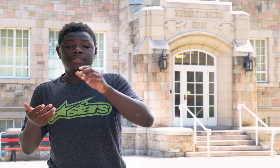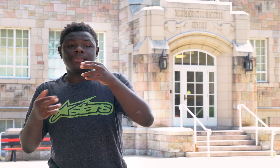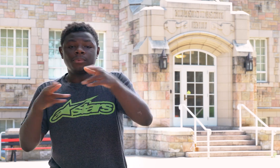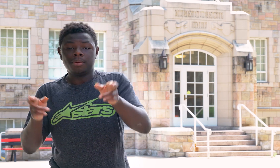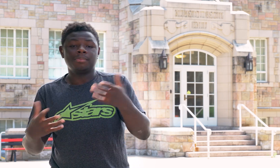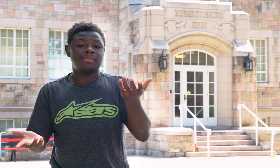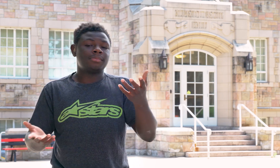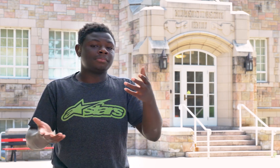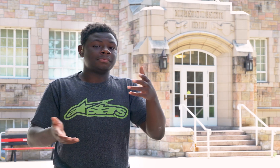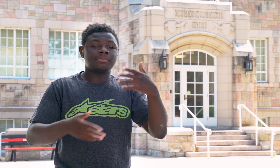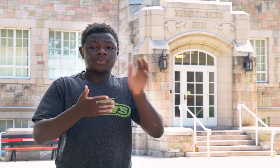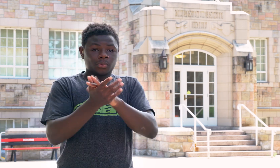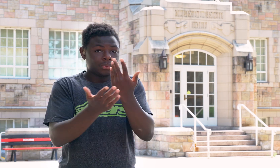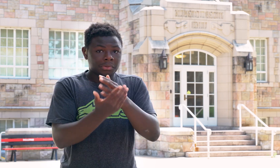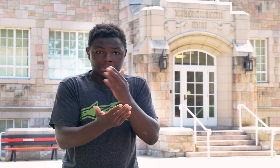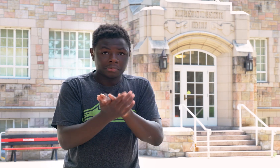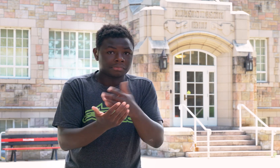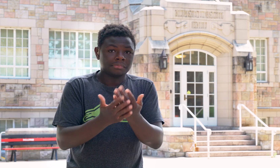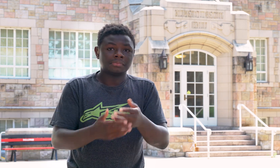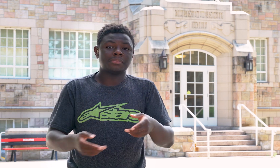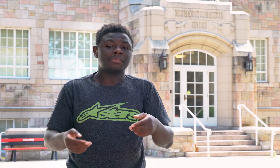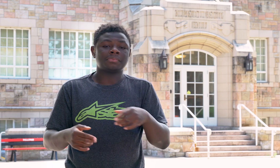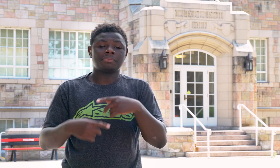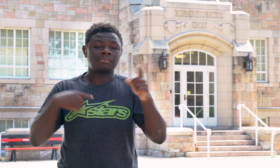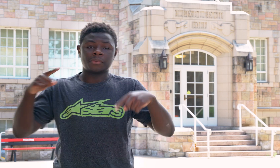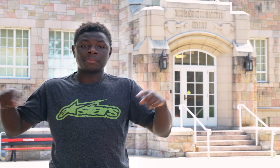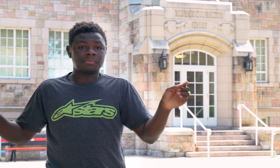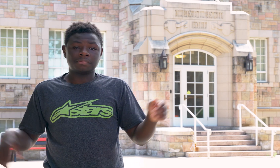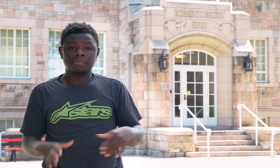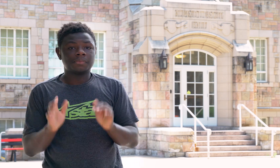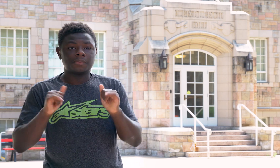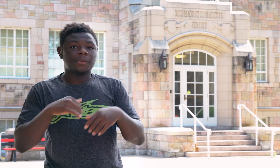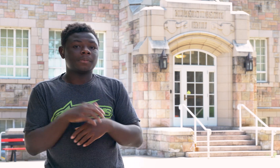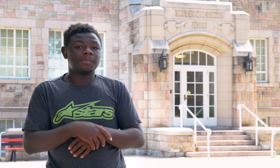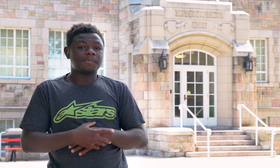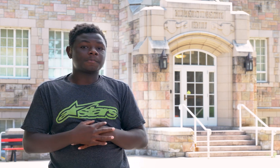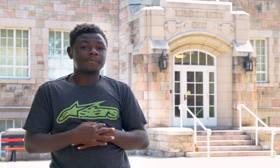cleaning our rooms, cooking, etc..